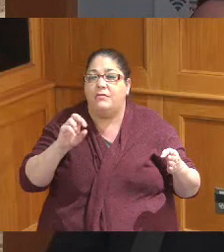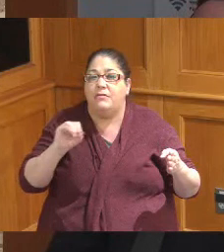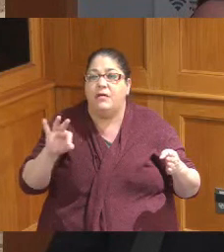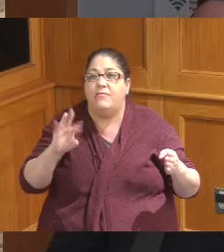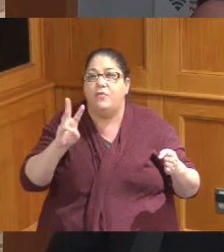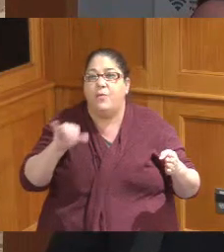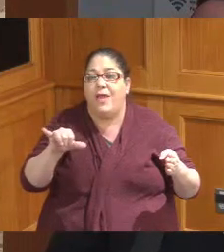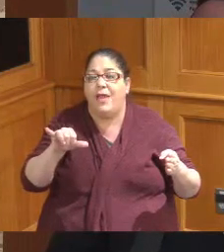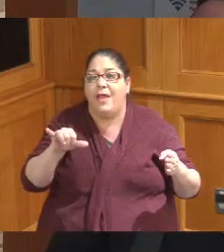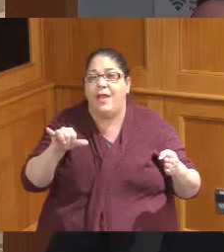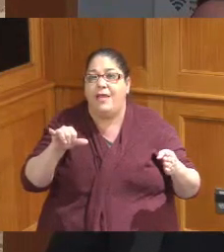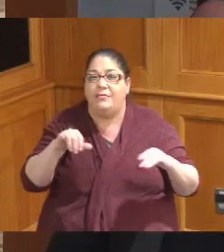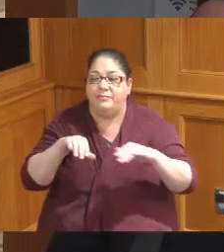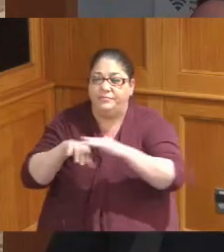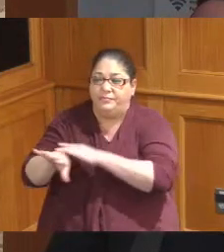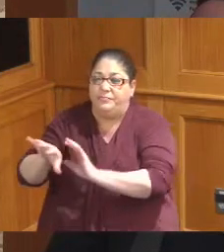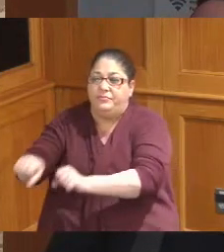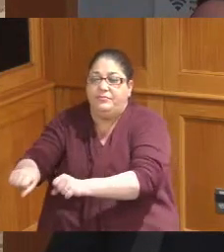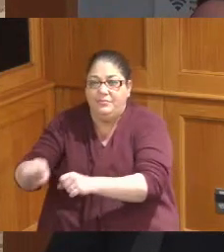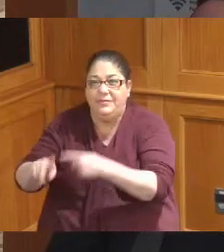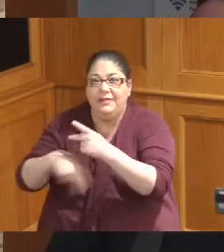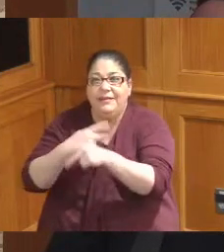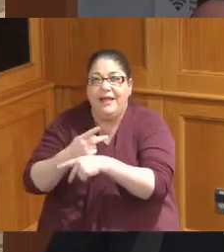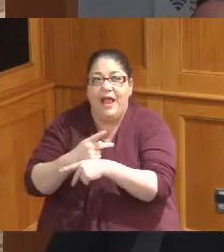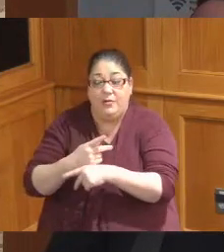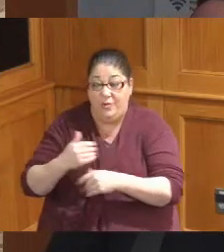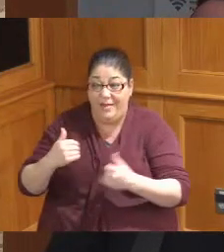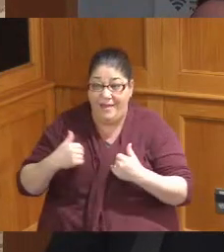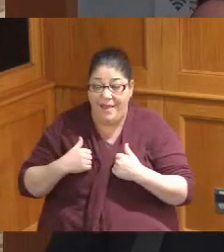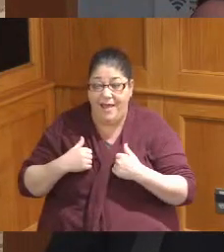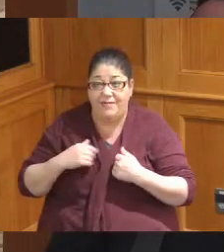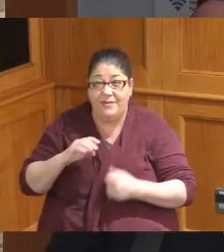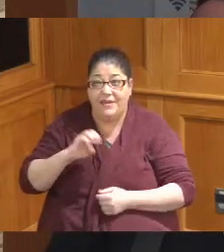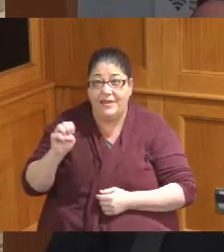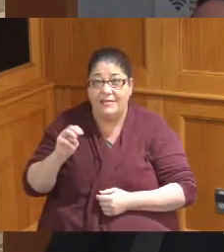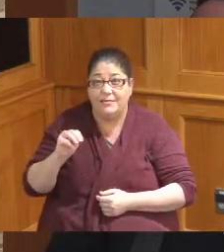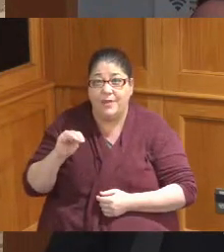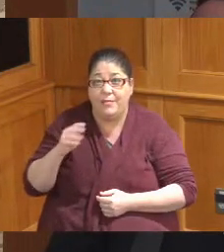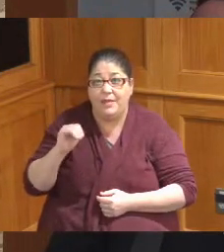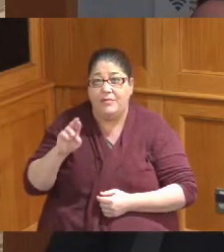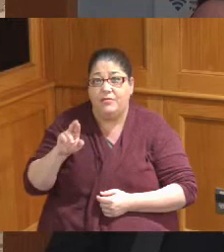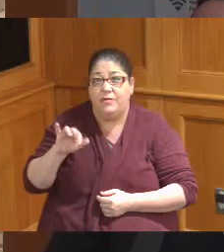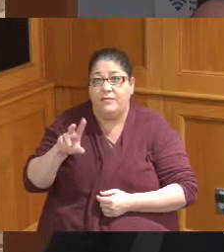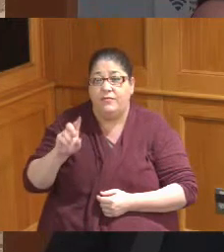whether we have a significant right-of-way width on East Miami River Road as it largely follows the